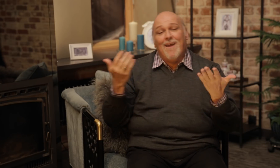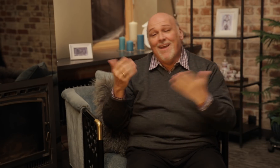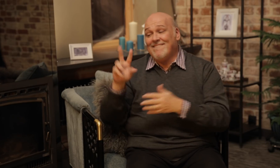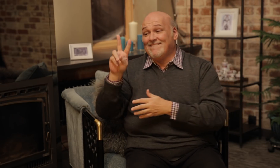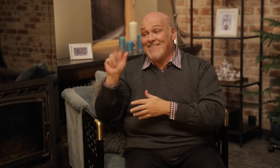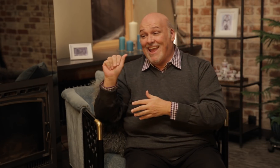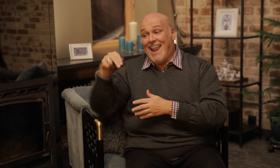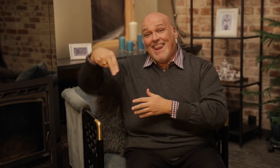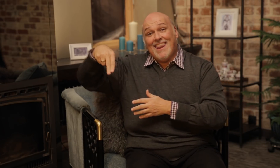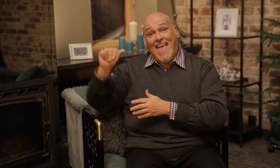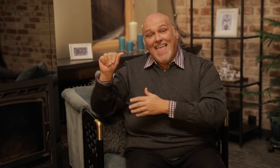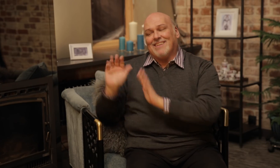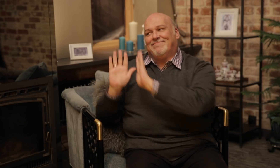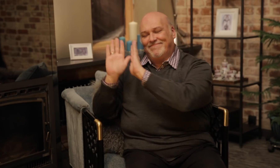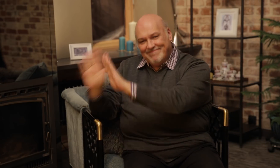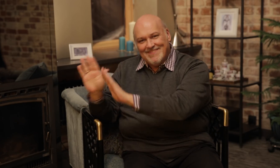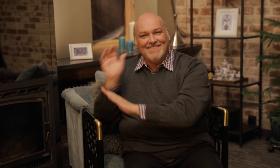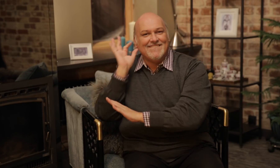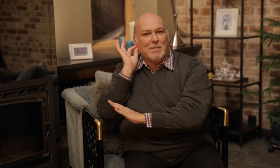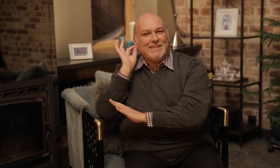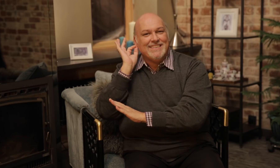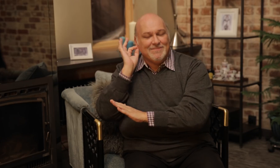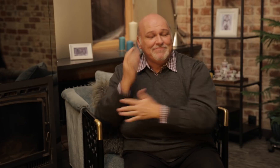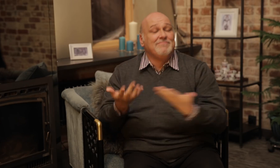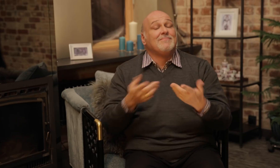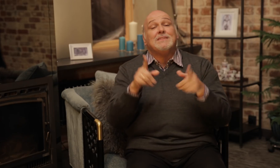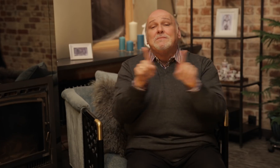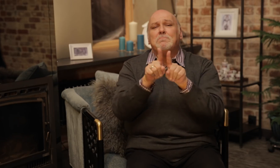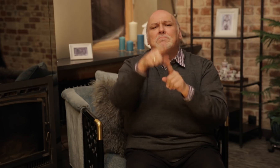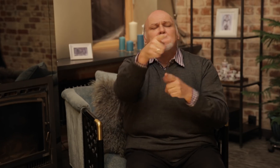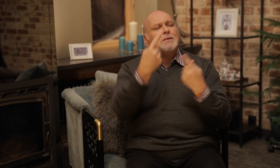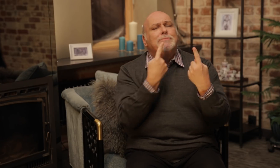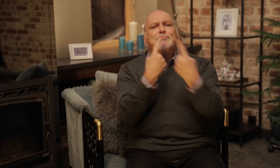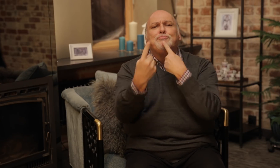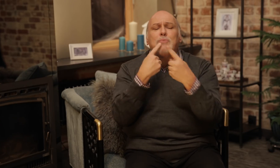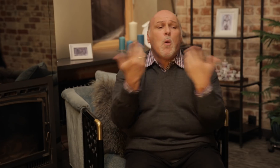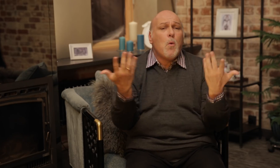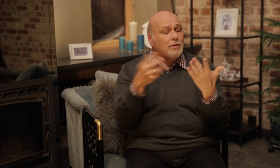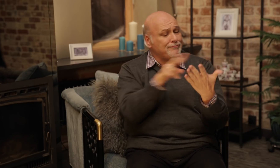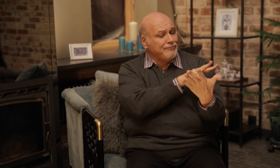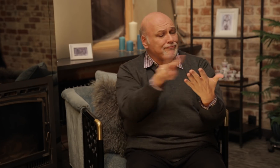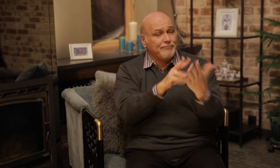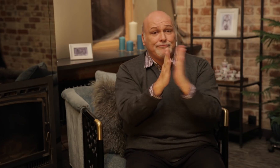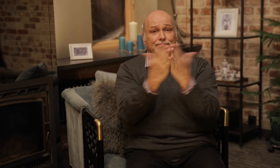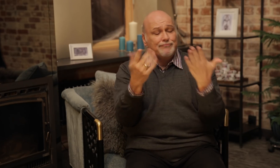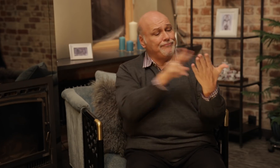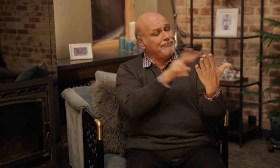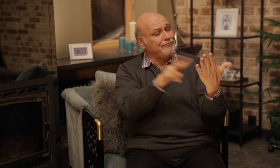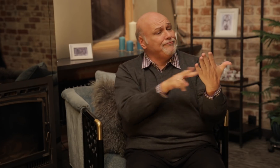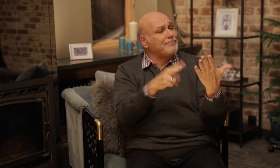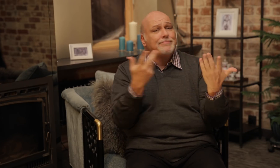And if the surname has "va" or "na", it is a female. When speaking to someone or reading from printed material,